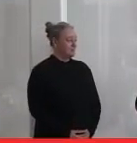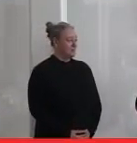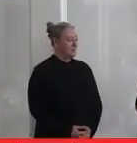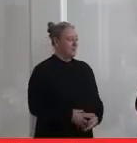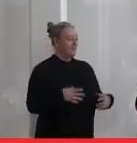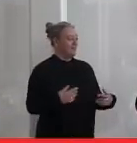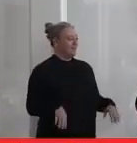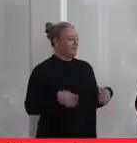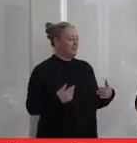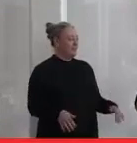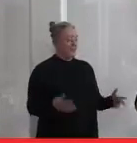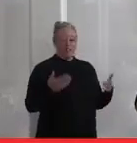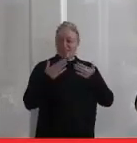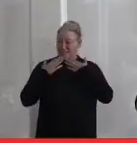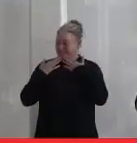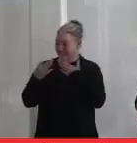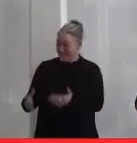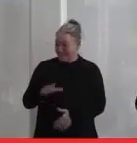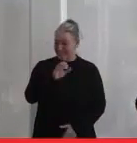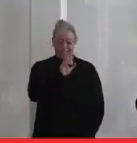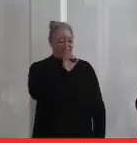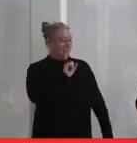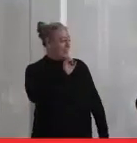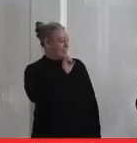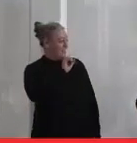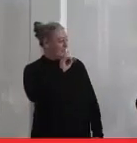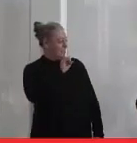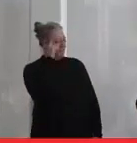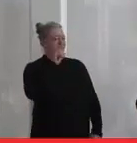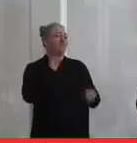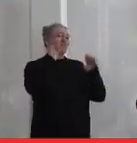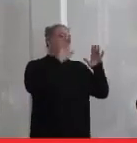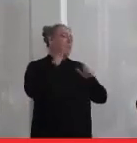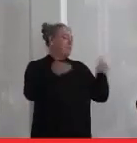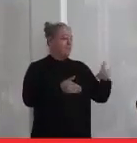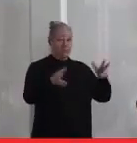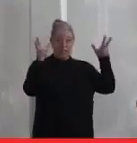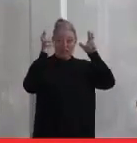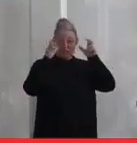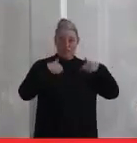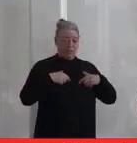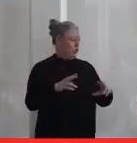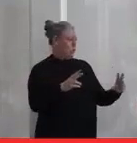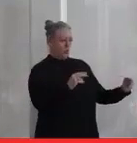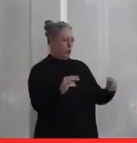Well, thank you Kassie for that wonderful introduction. And can everybody hear me OK? No.